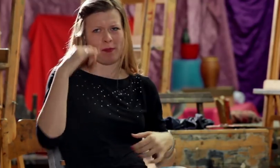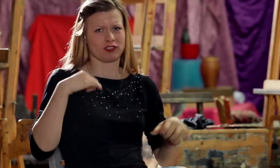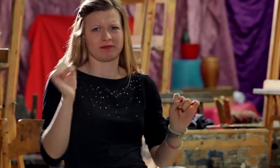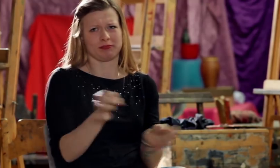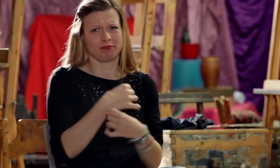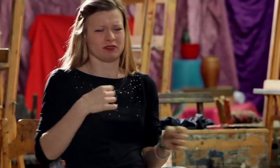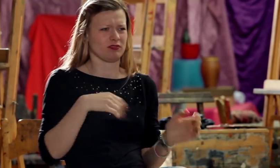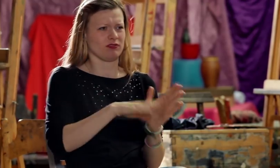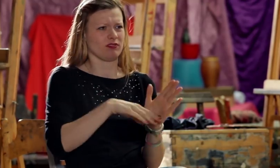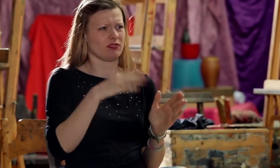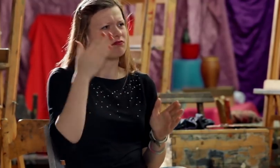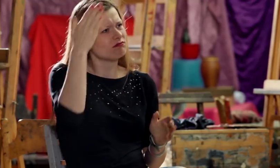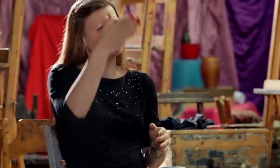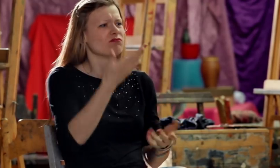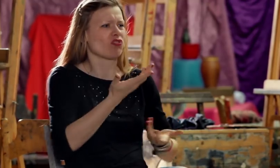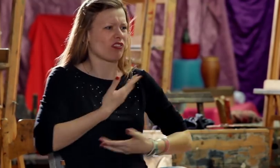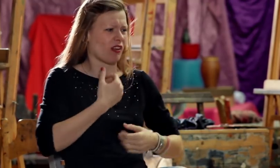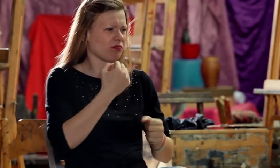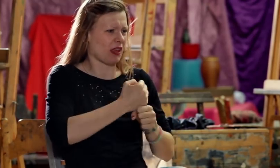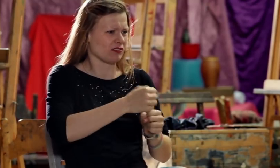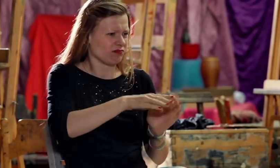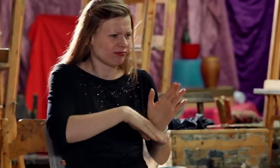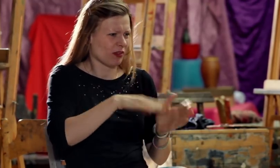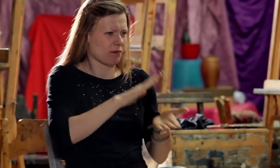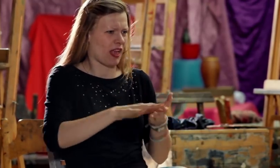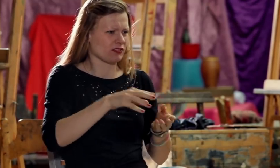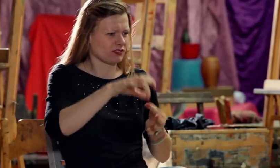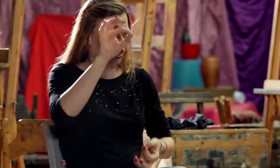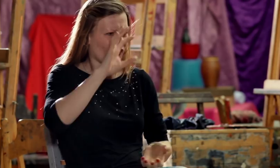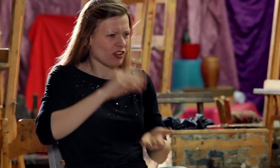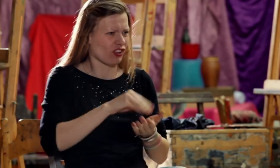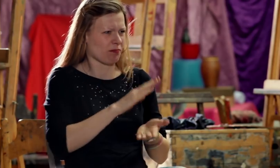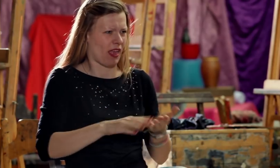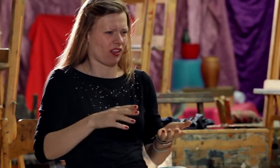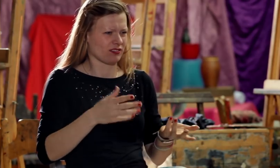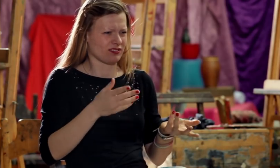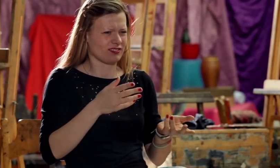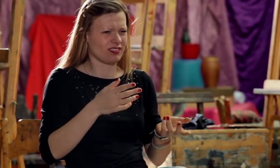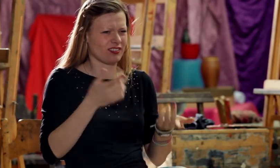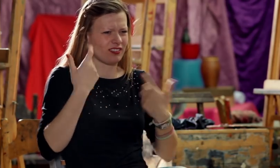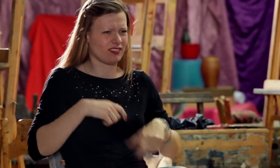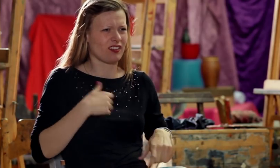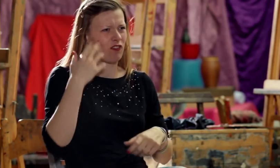I cant imagine having an ordinary job in the future, a job without passion.